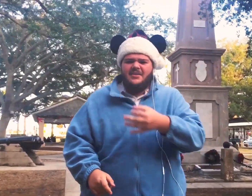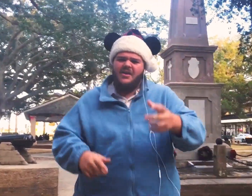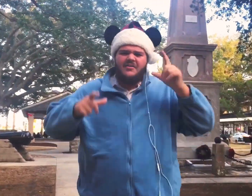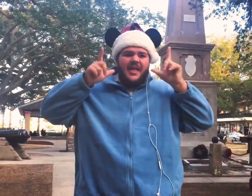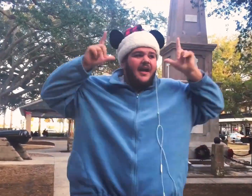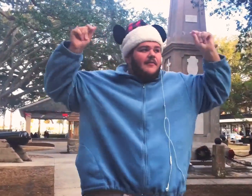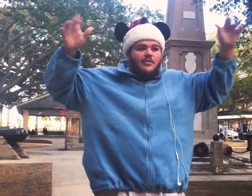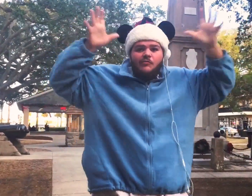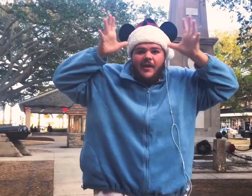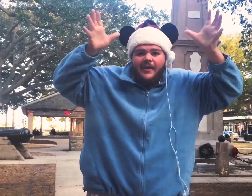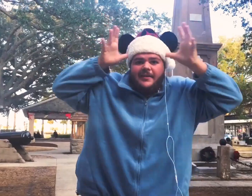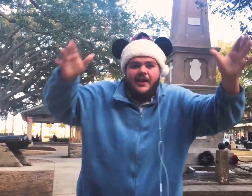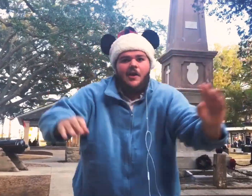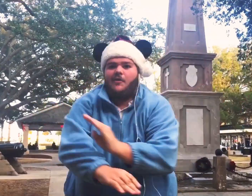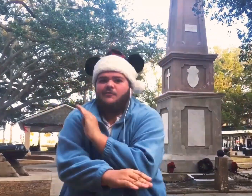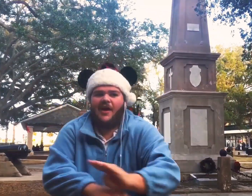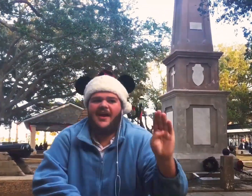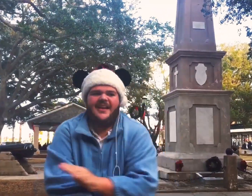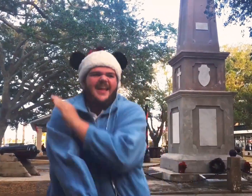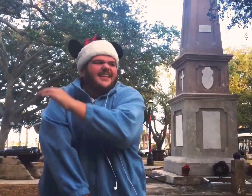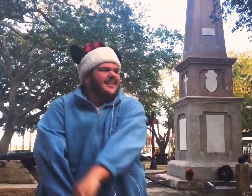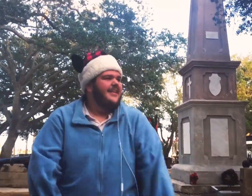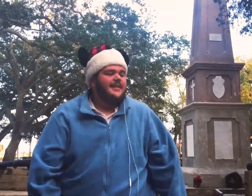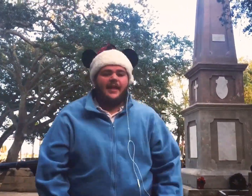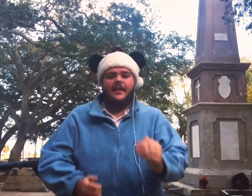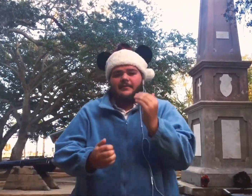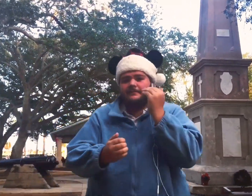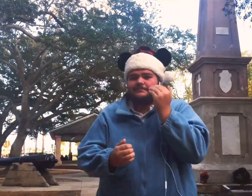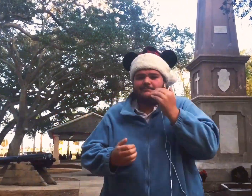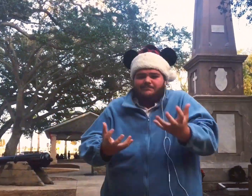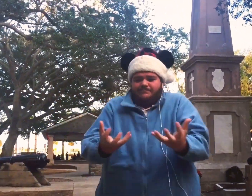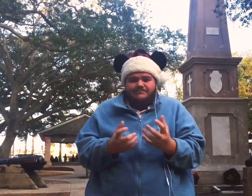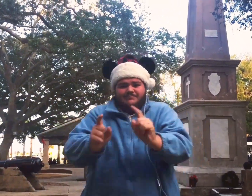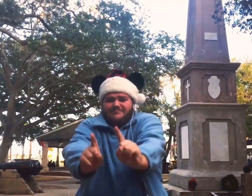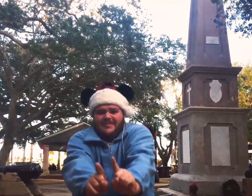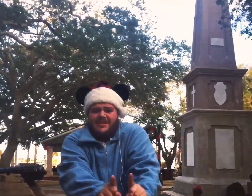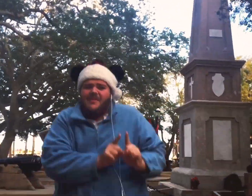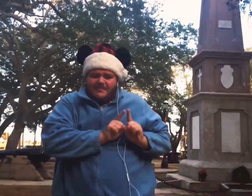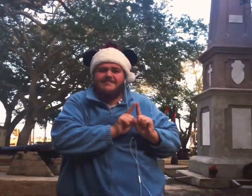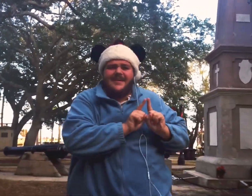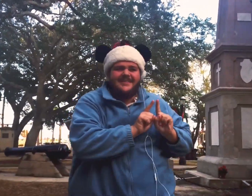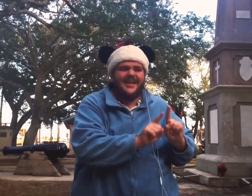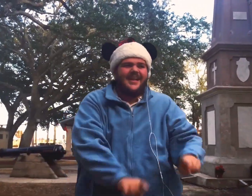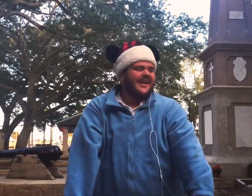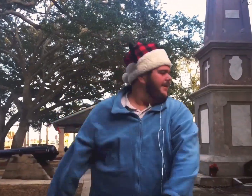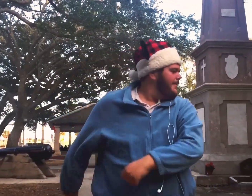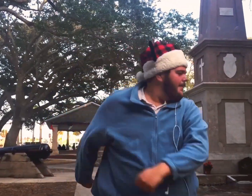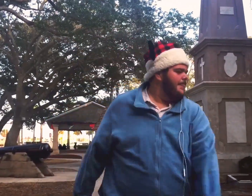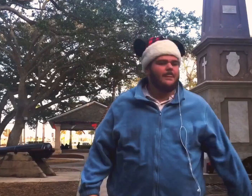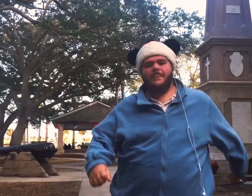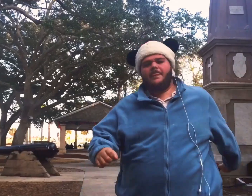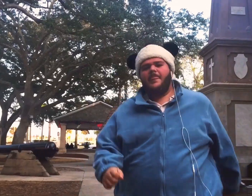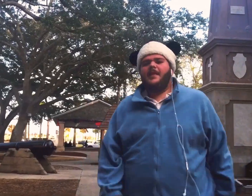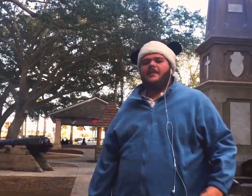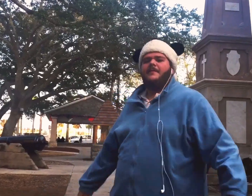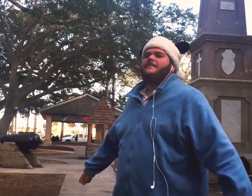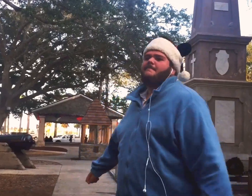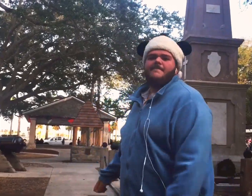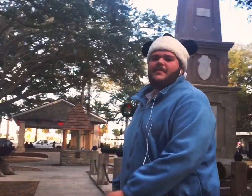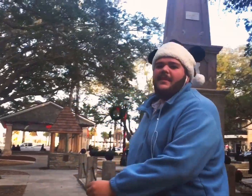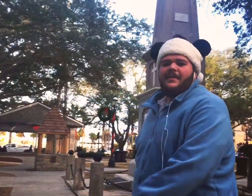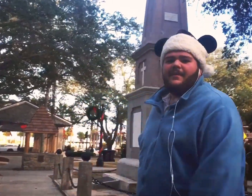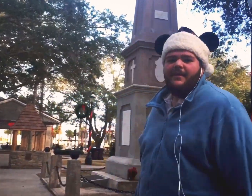those elves and reindeer are running and I just want you by my side